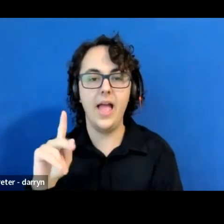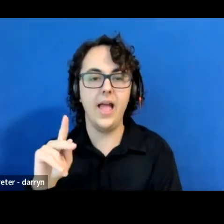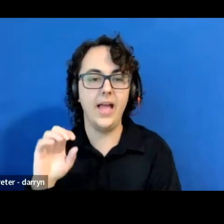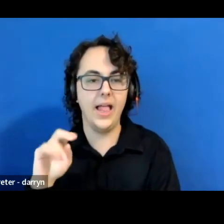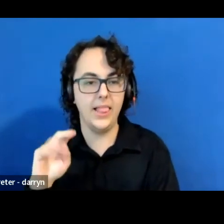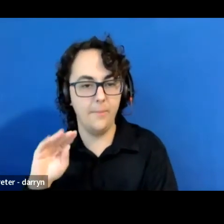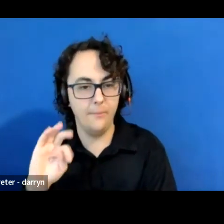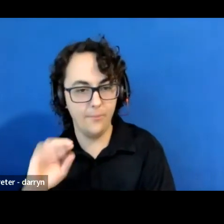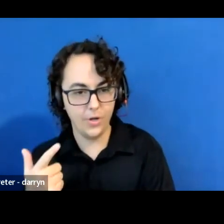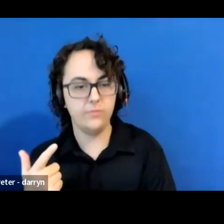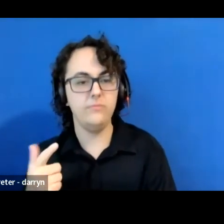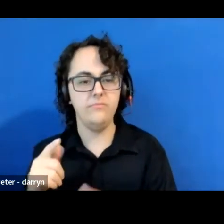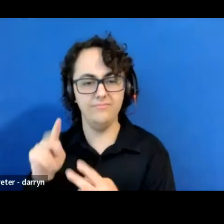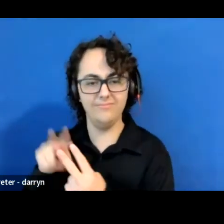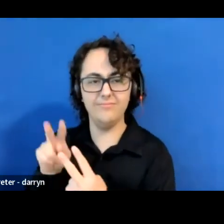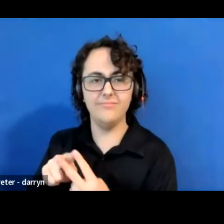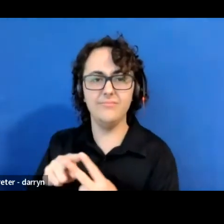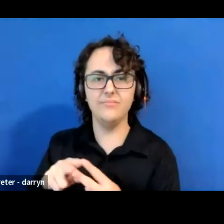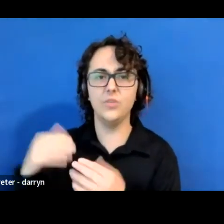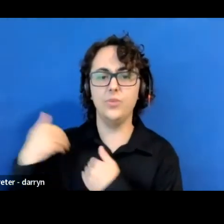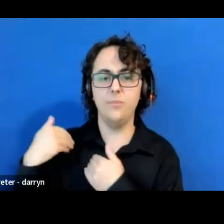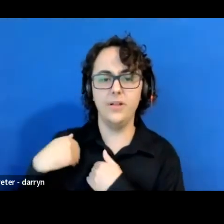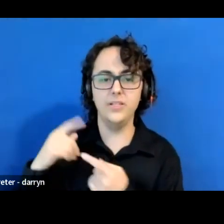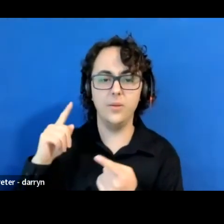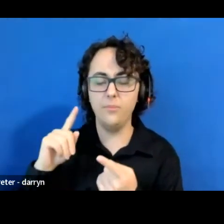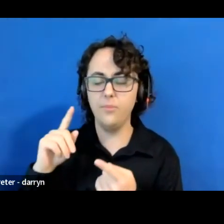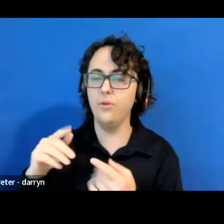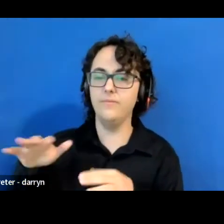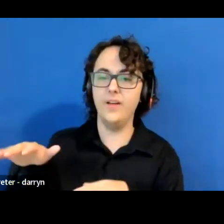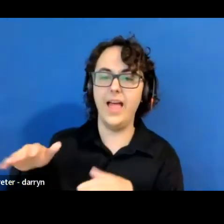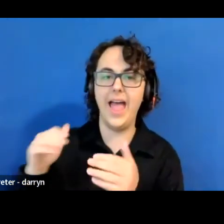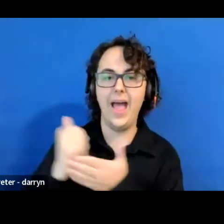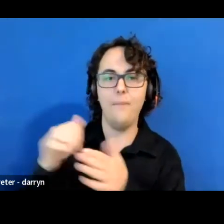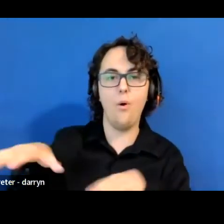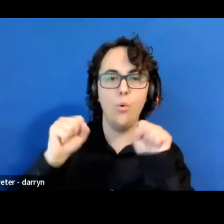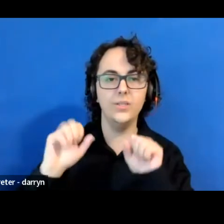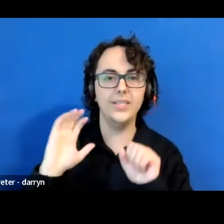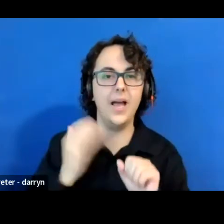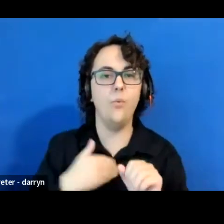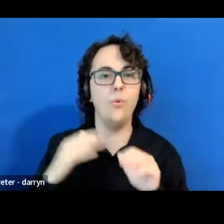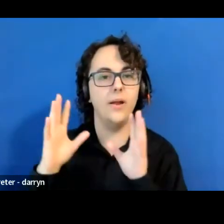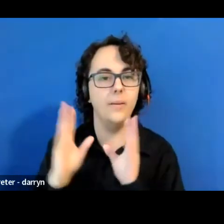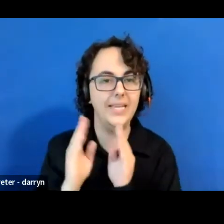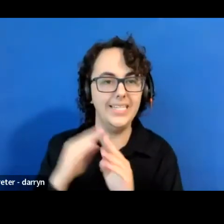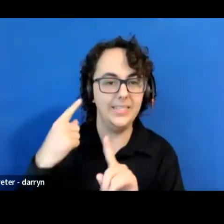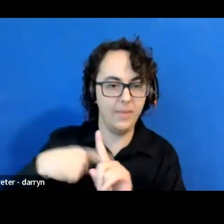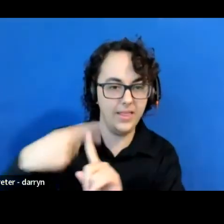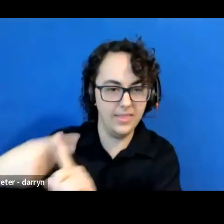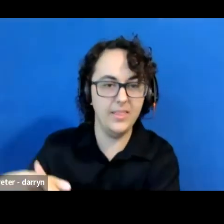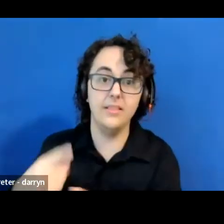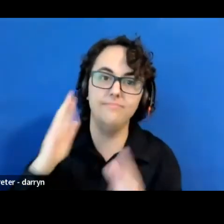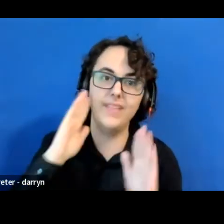for co-hosting TCG's climate action monthly meeting, which I really hope you'll join.